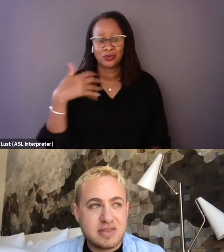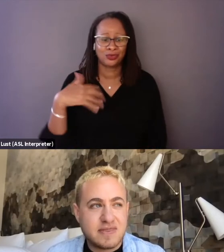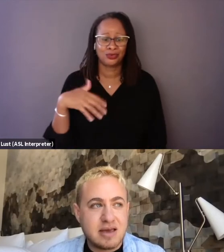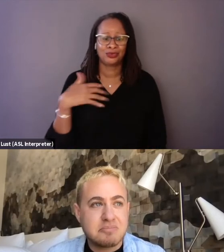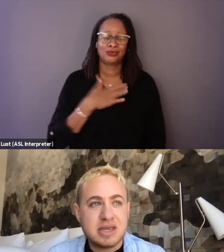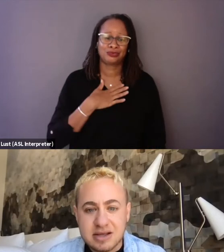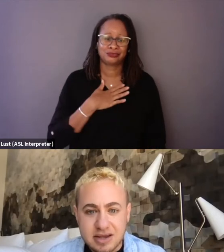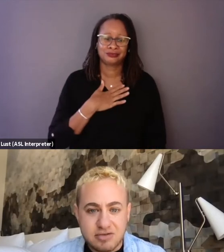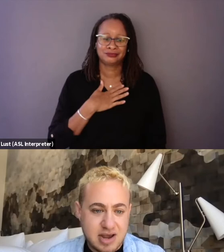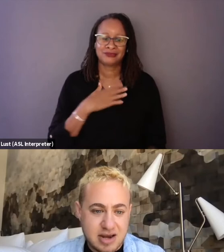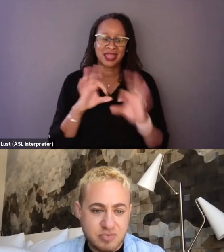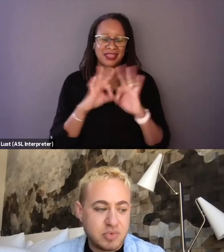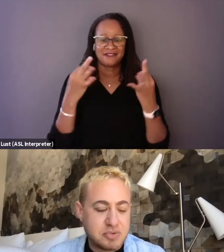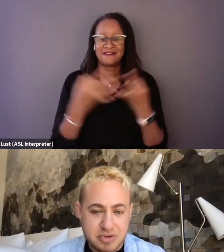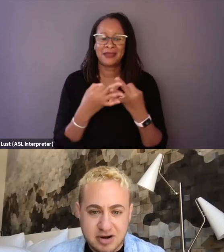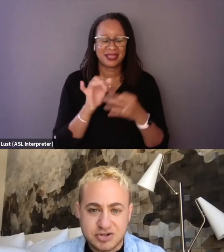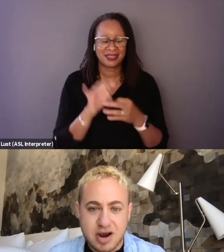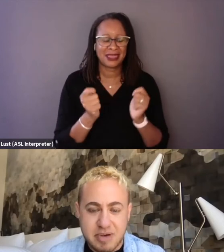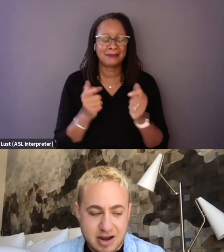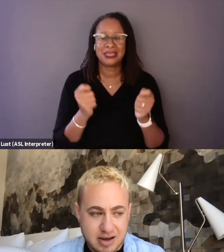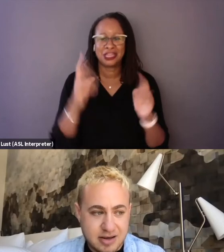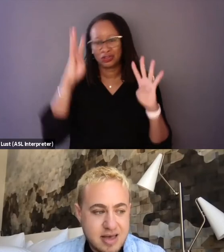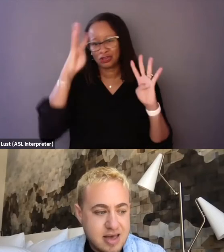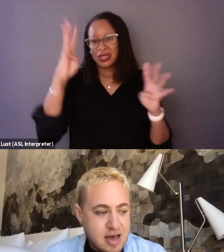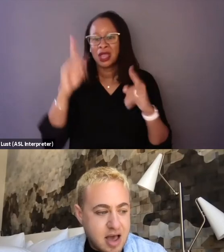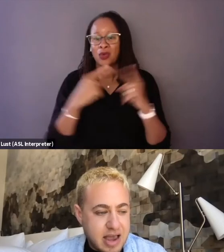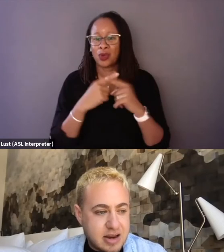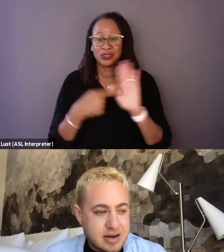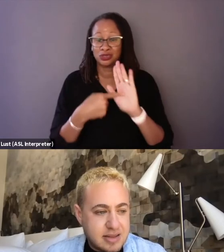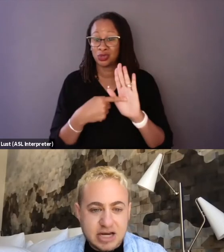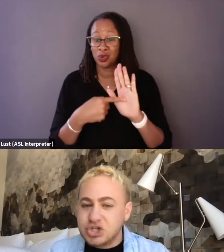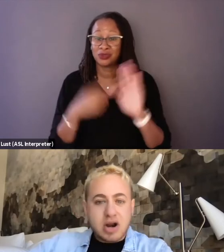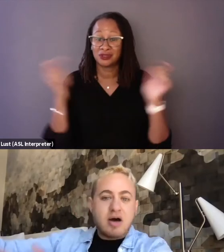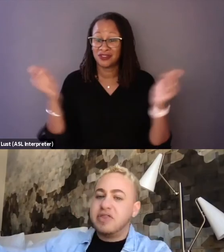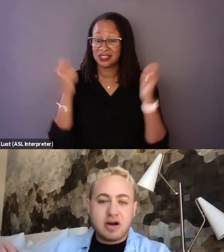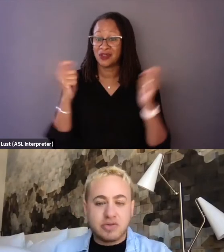that they immediately created when we premiered at Tribeca, and they just went off on their own.